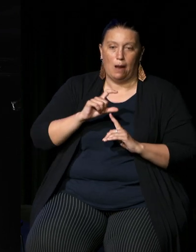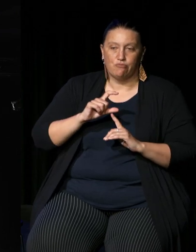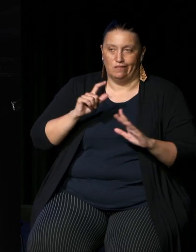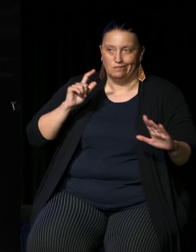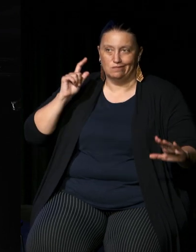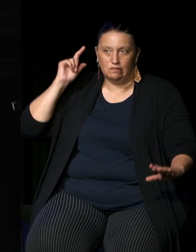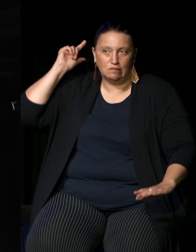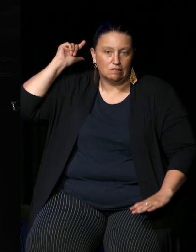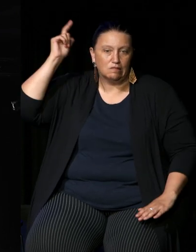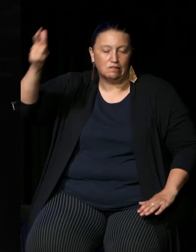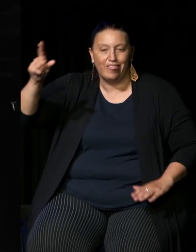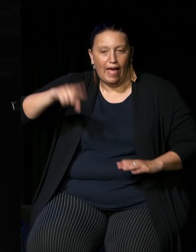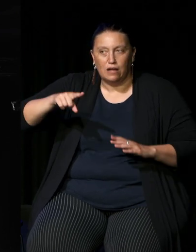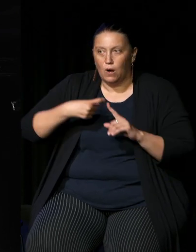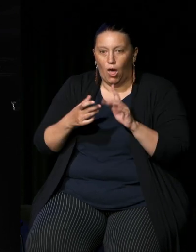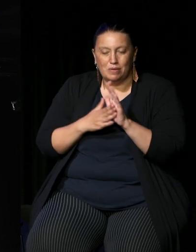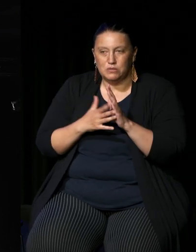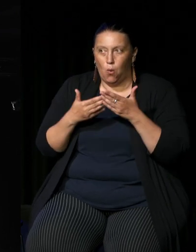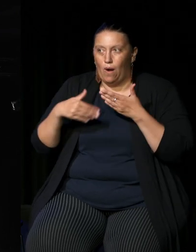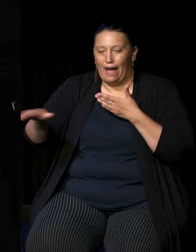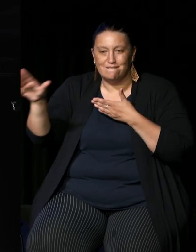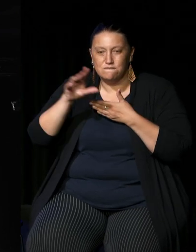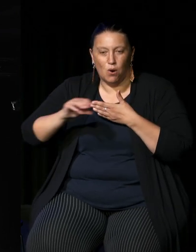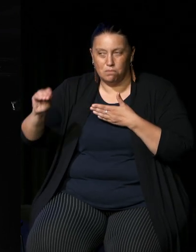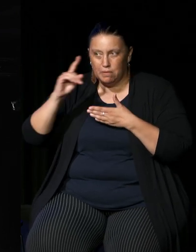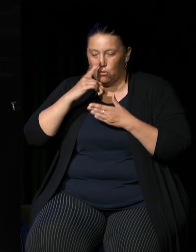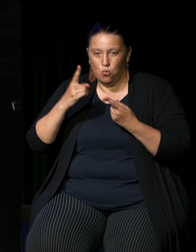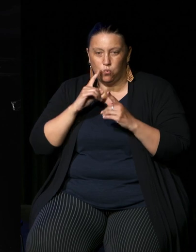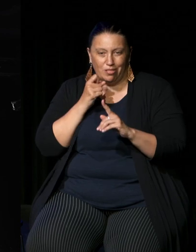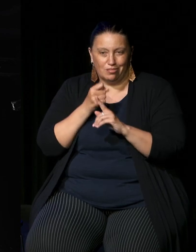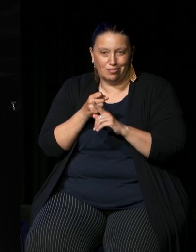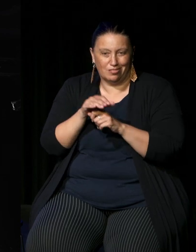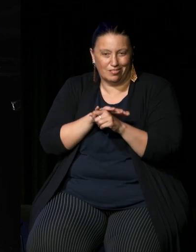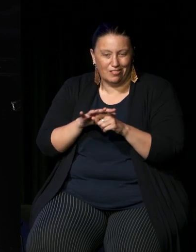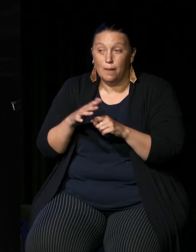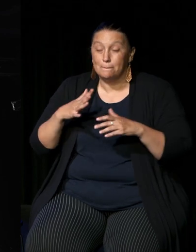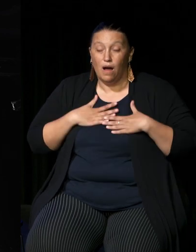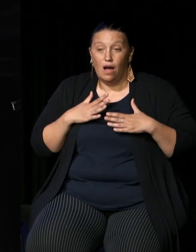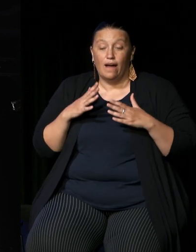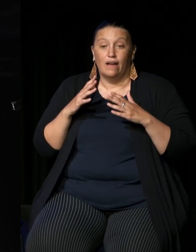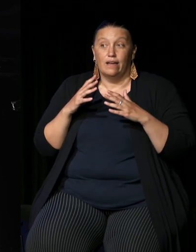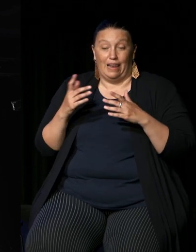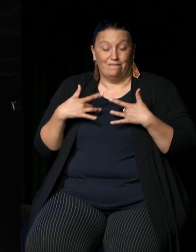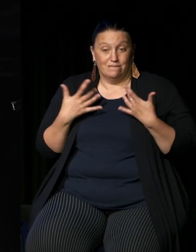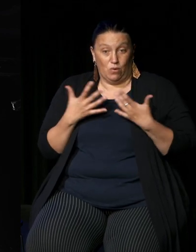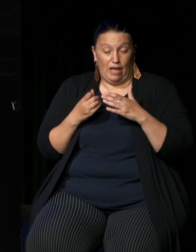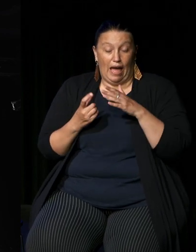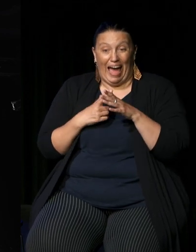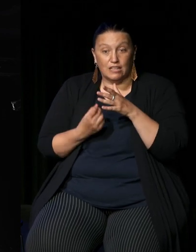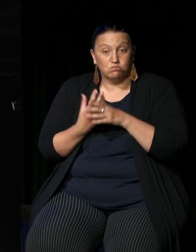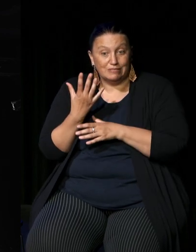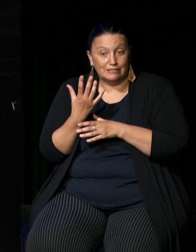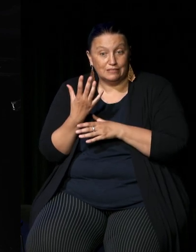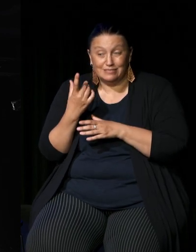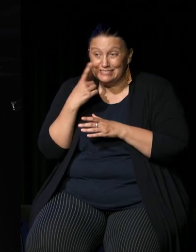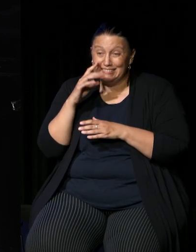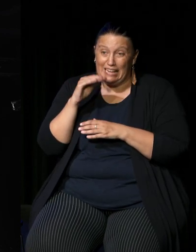affected by those laws so I'm an Arrernte person I come from Alice Springs we've seen Decades of laws